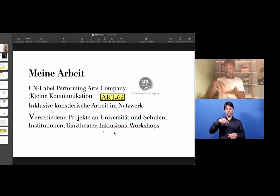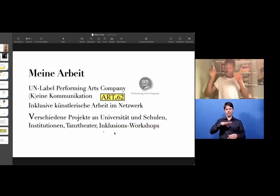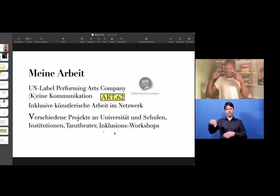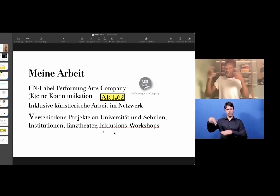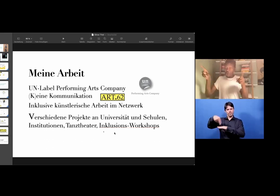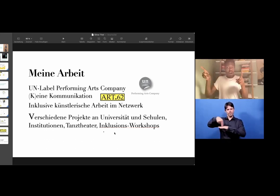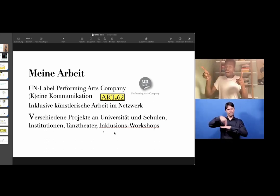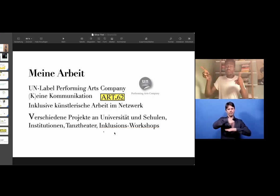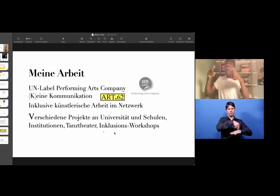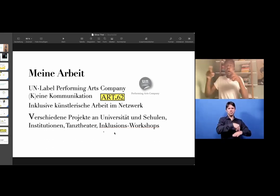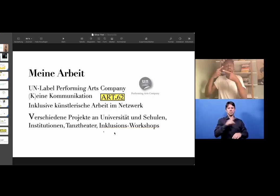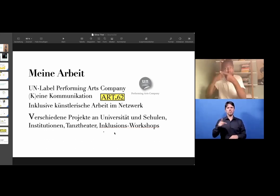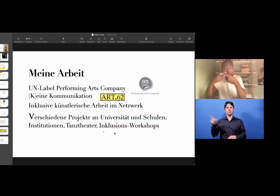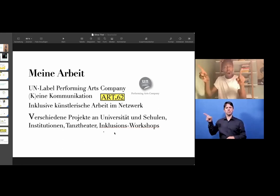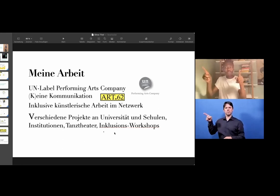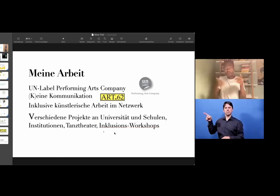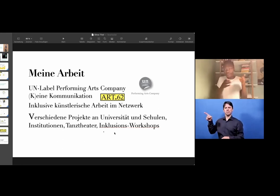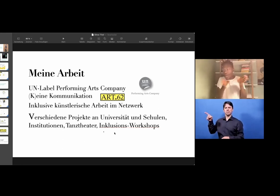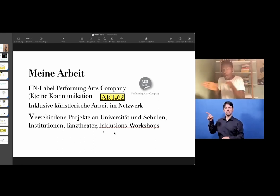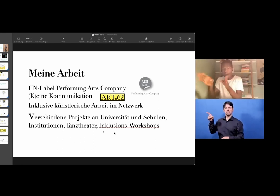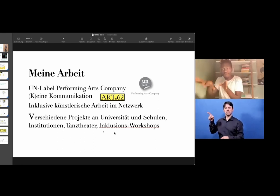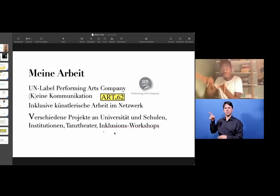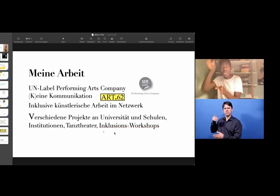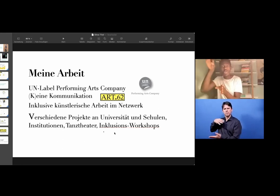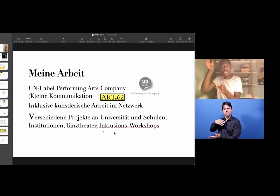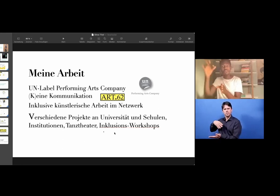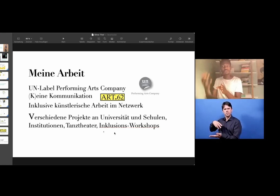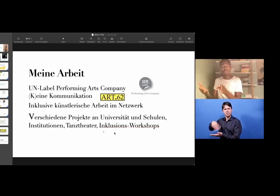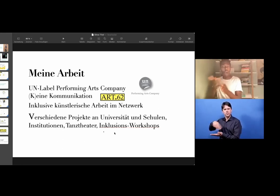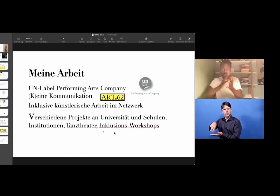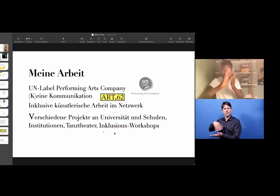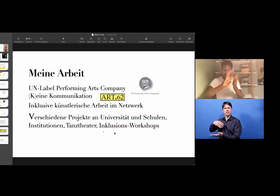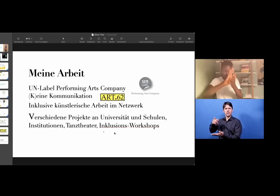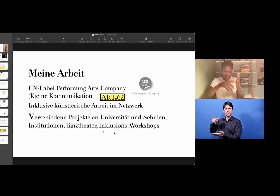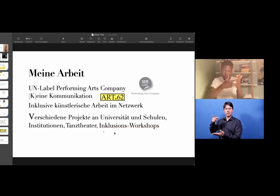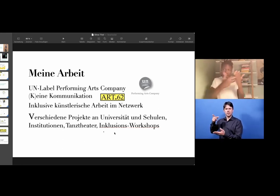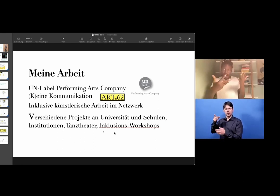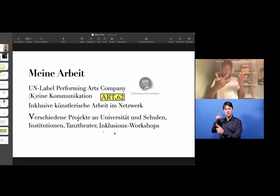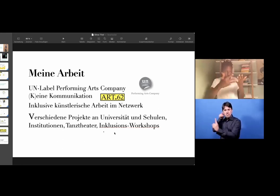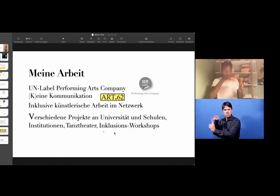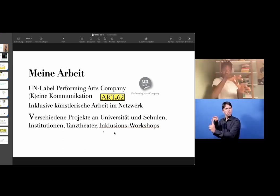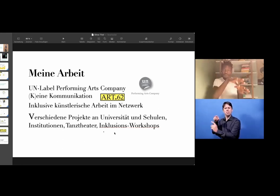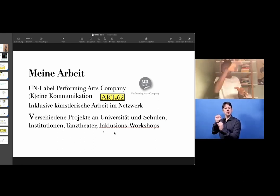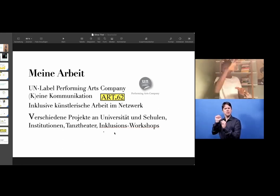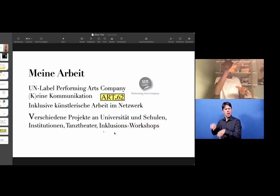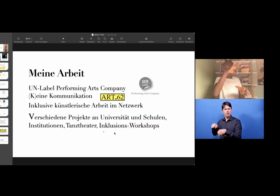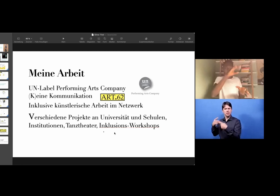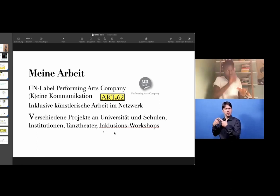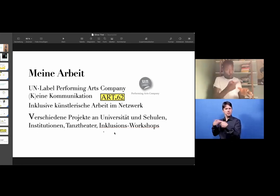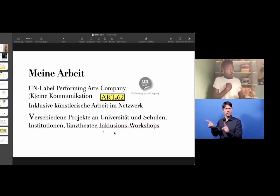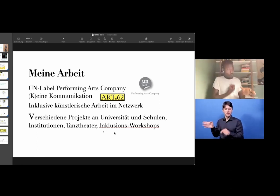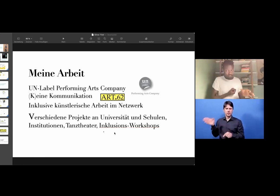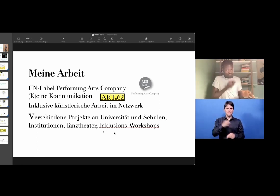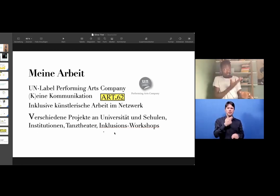Once we have the stage that we can work on, we find different ways. We find ways to use sign language